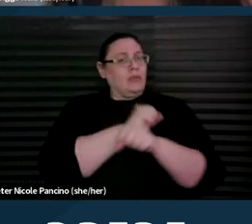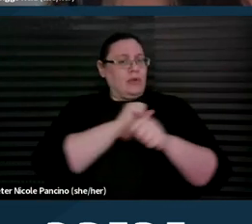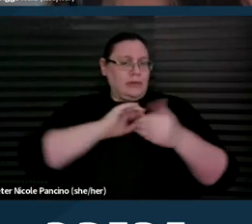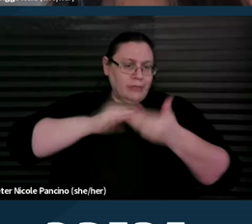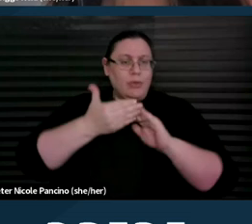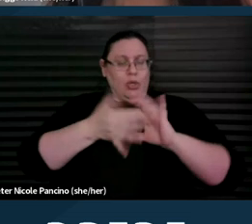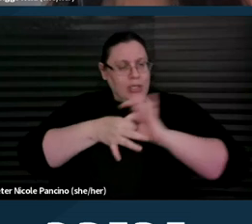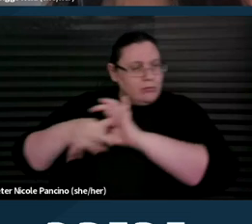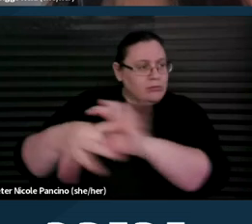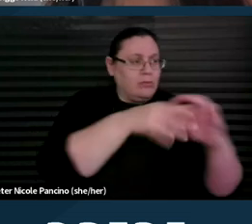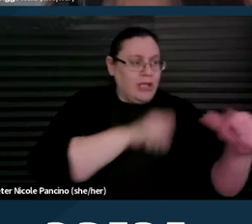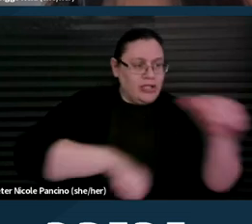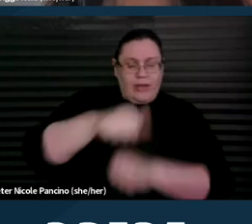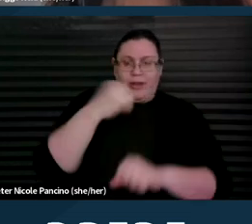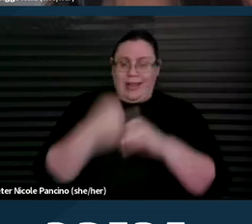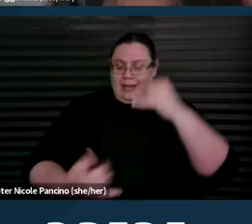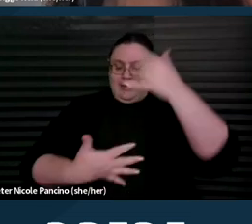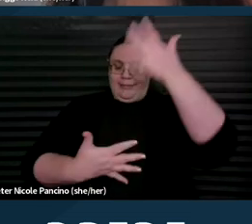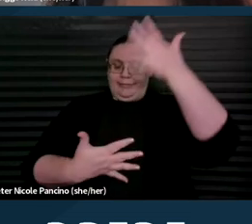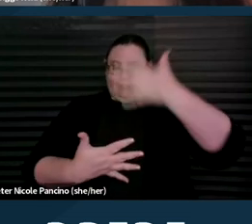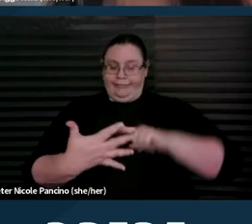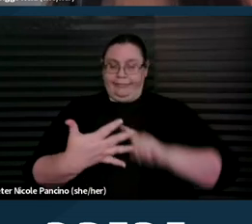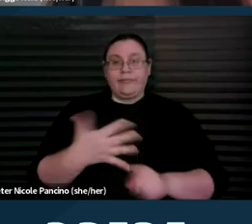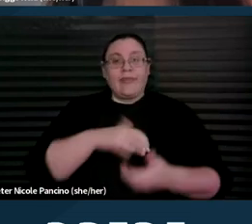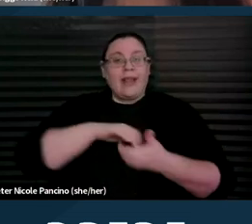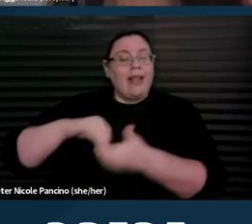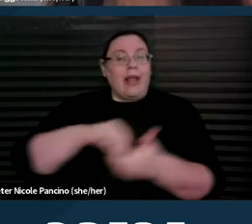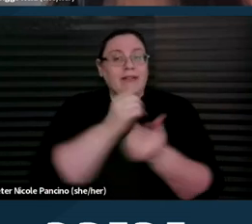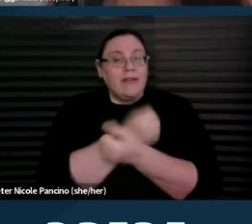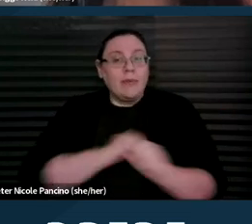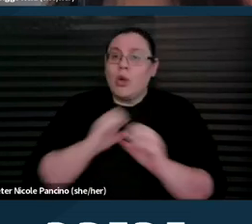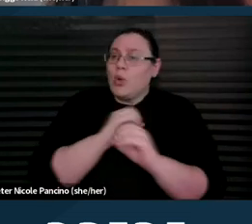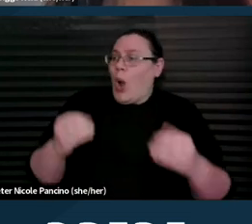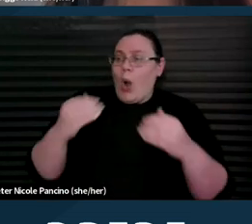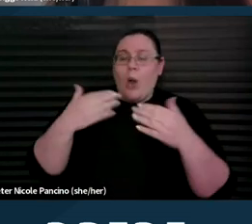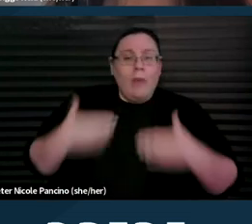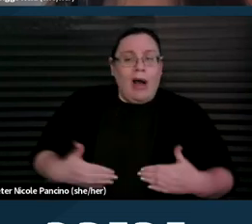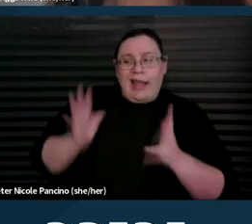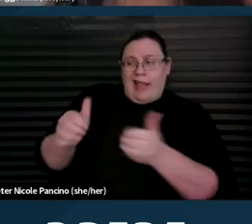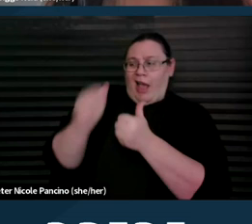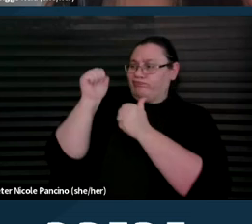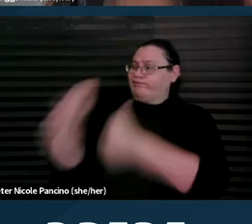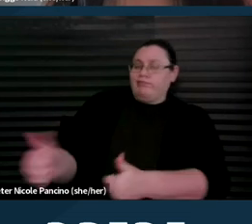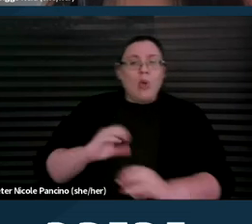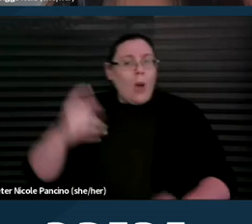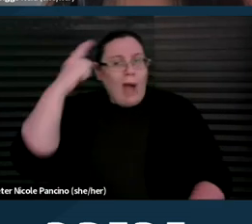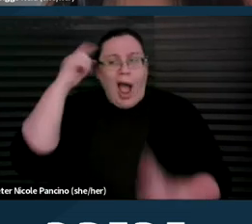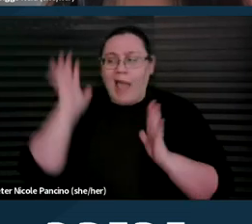Collective liberation, no body or mind can be left behind. In the disability justice movement,